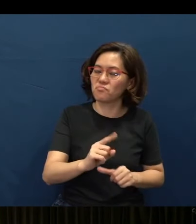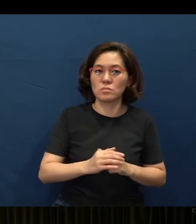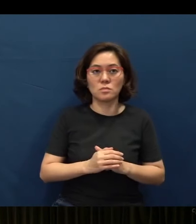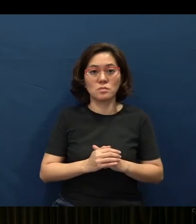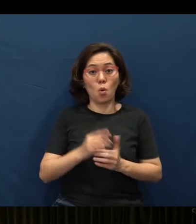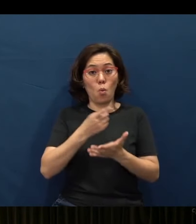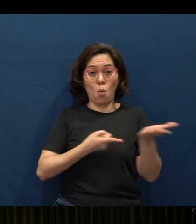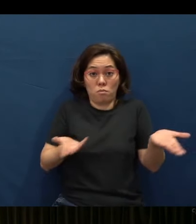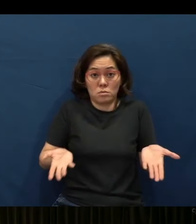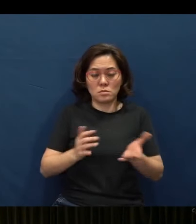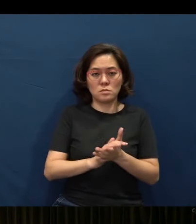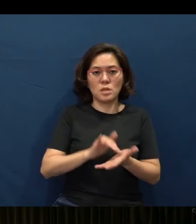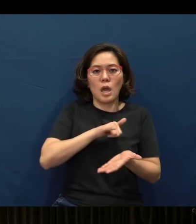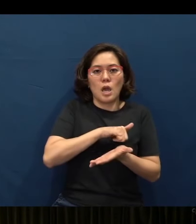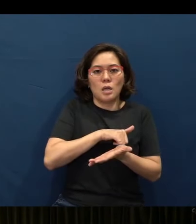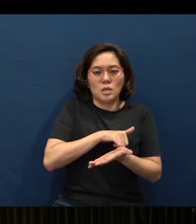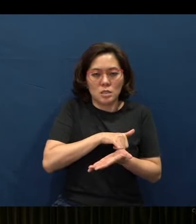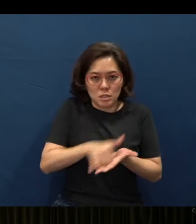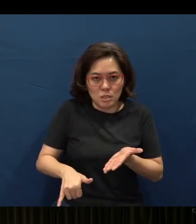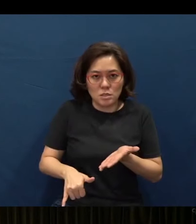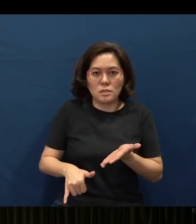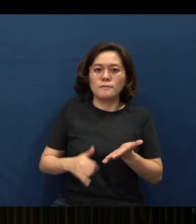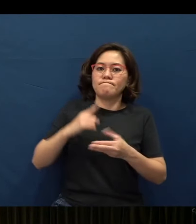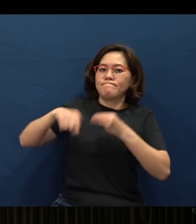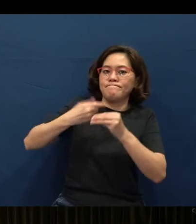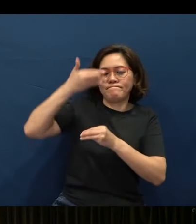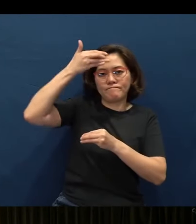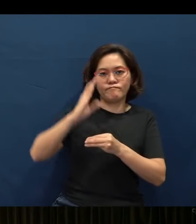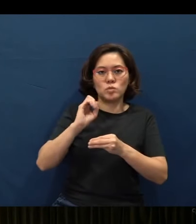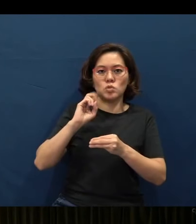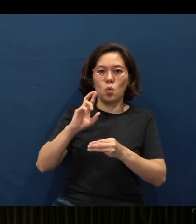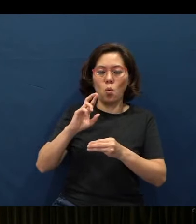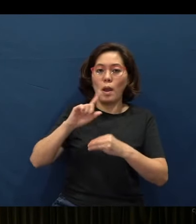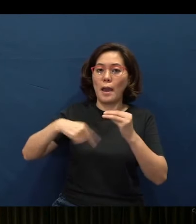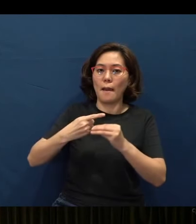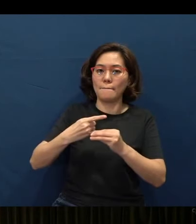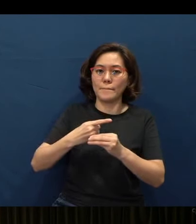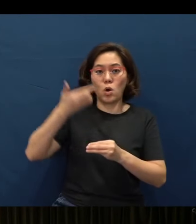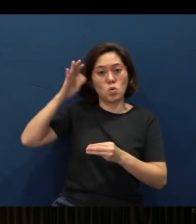These will be proverbs that deal with God or an attribute or characteristic of God,